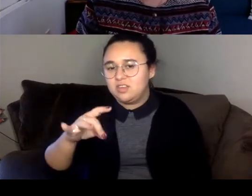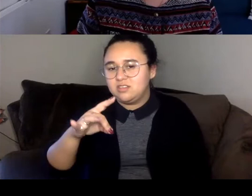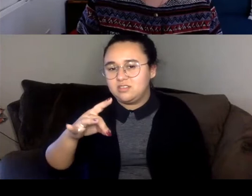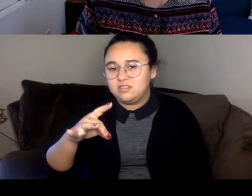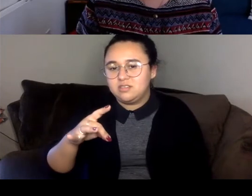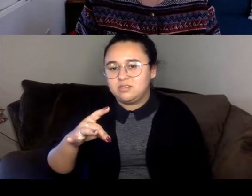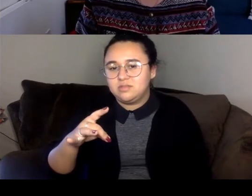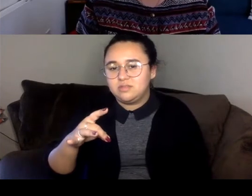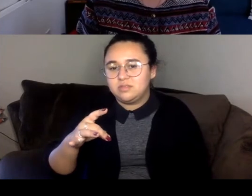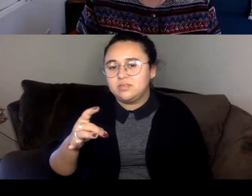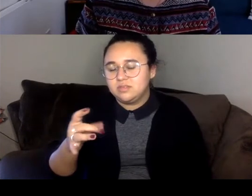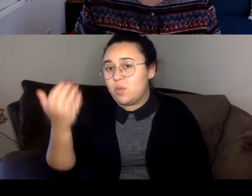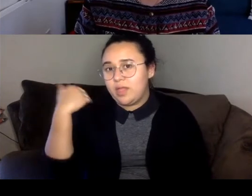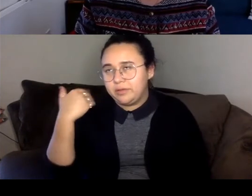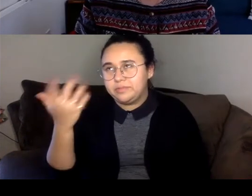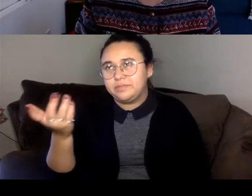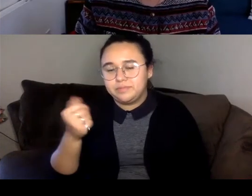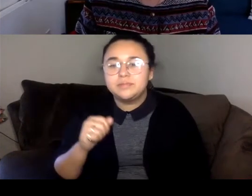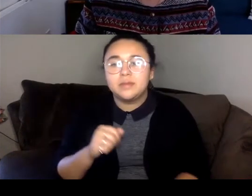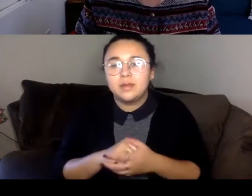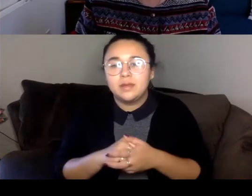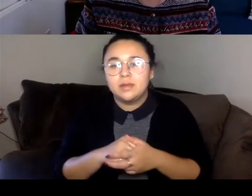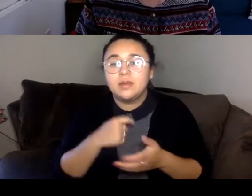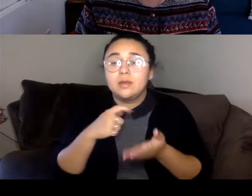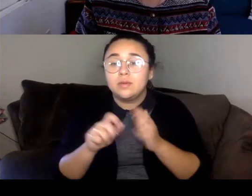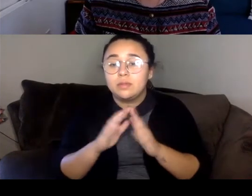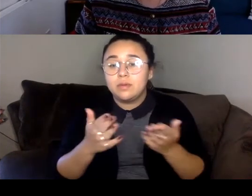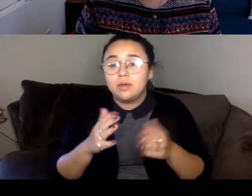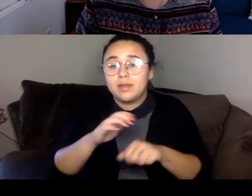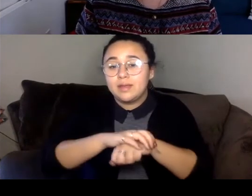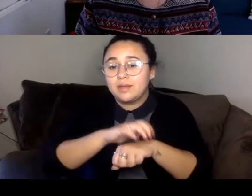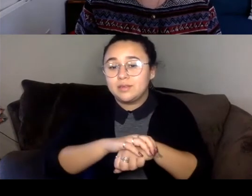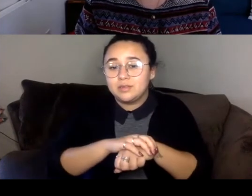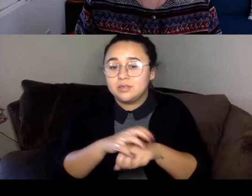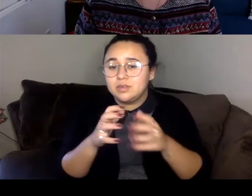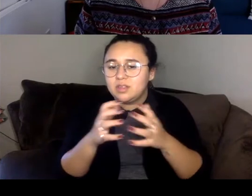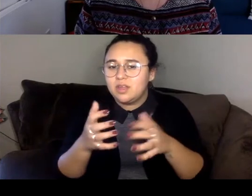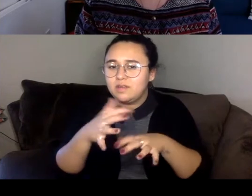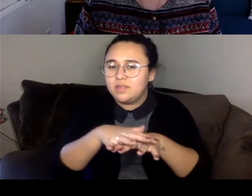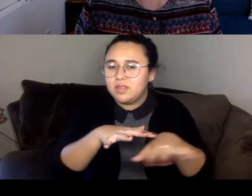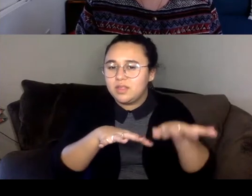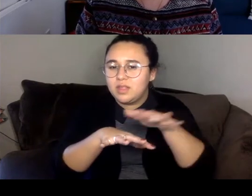So a while ago, but I wrote the book in English, this has a lot of layers for me.